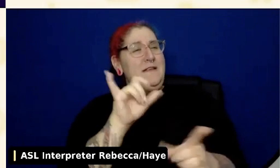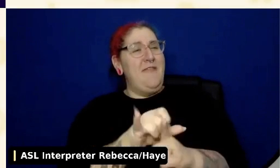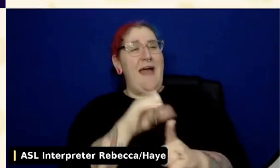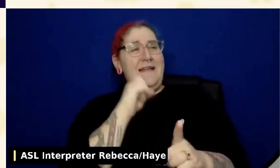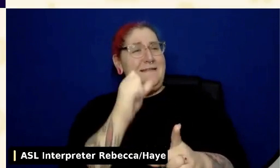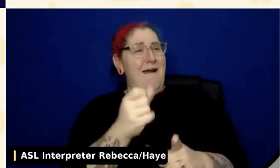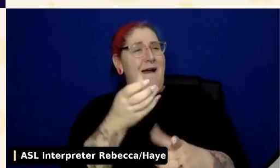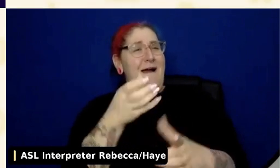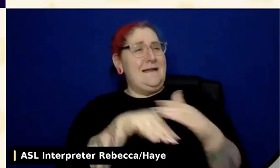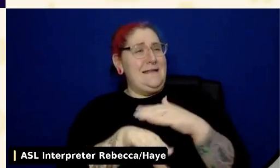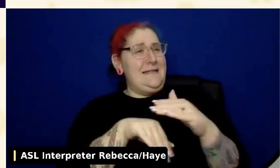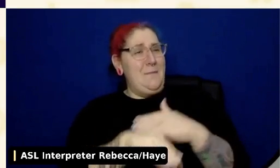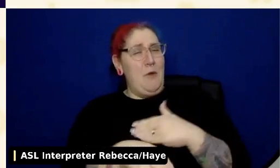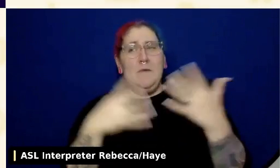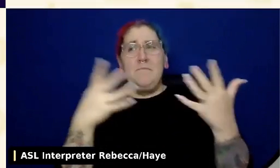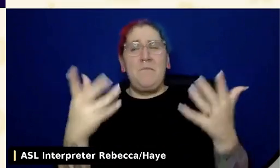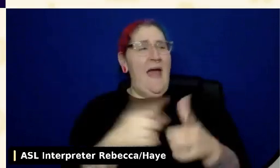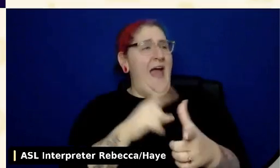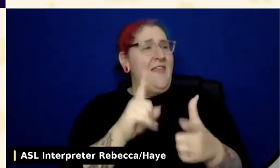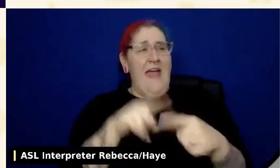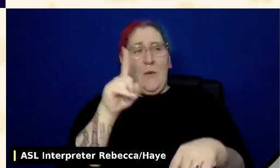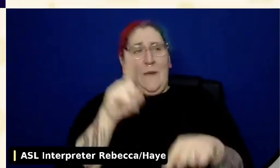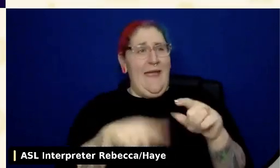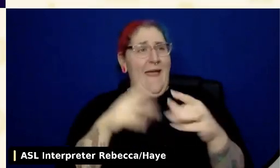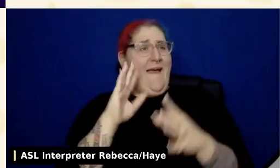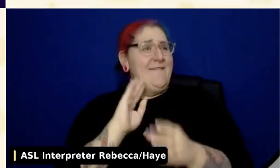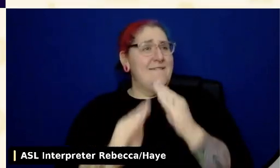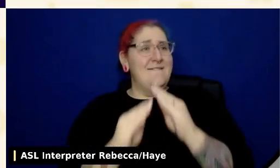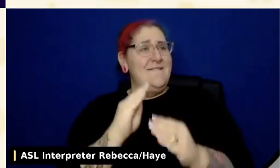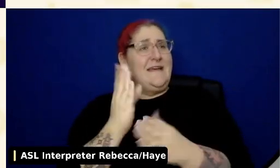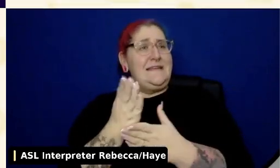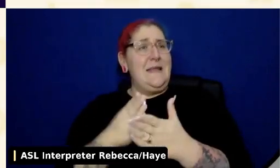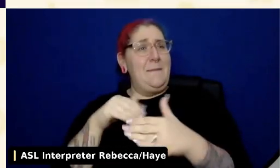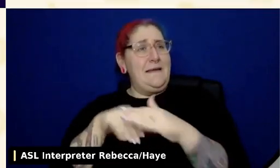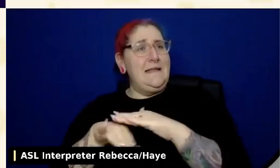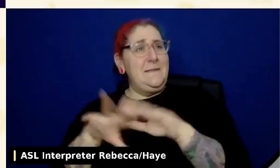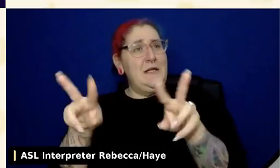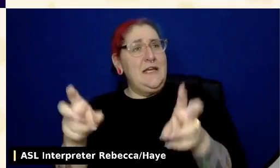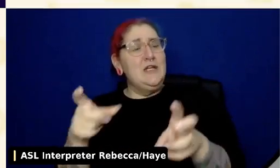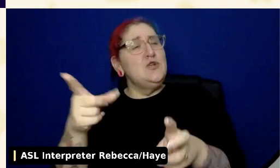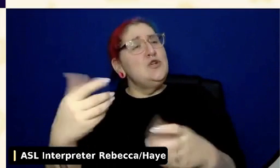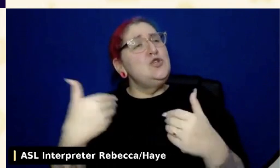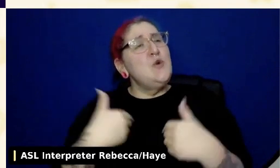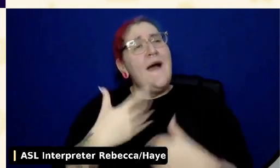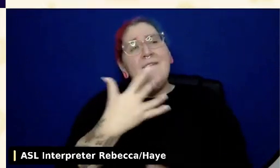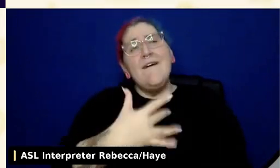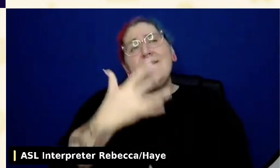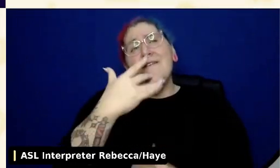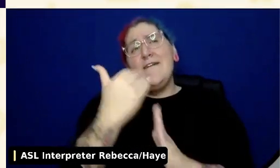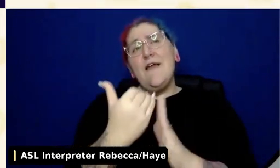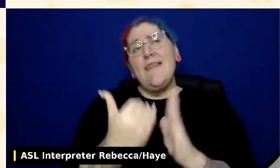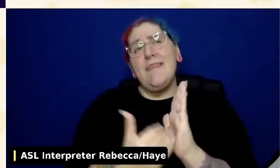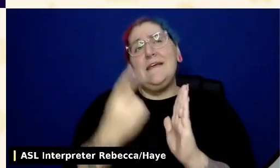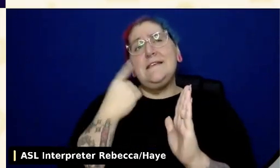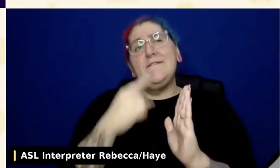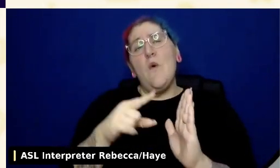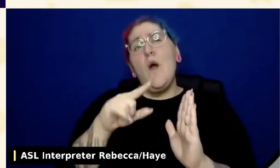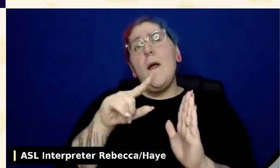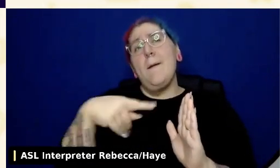to fix accessibility issues directly. Do you have any favorite lists or resources to check on specific plugin recommendations or known plug-in issues?